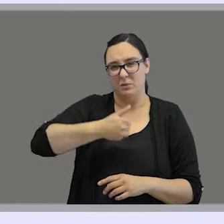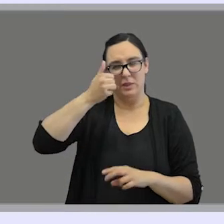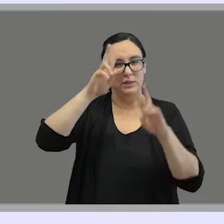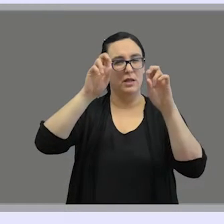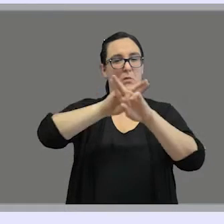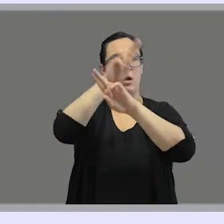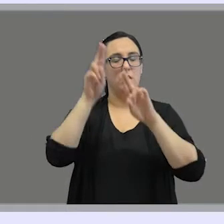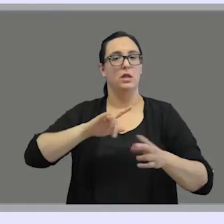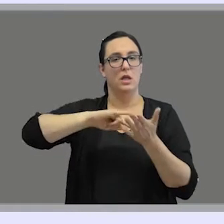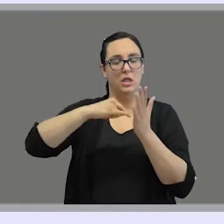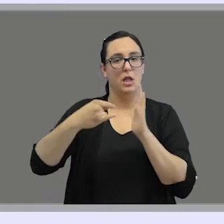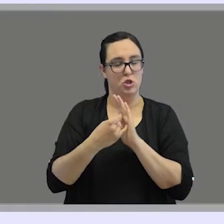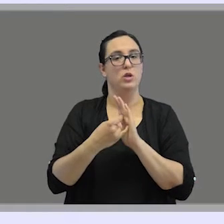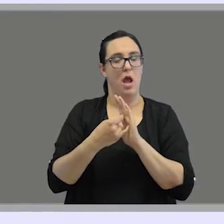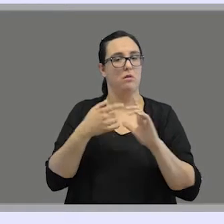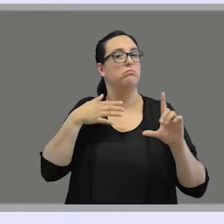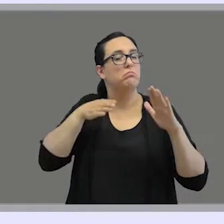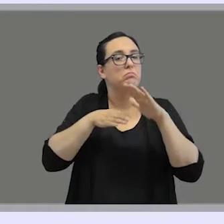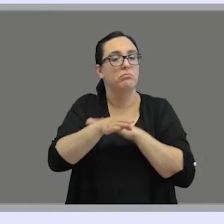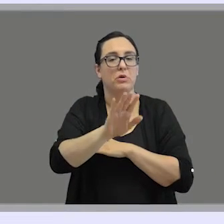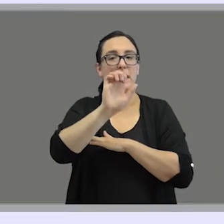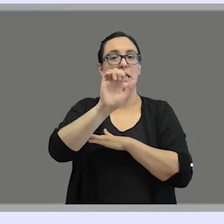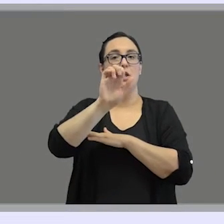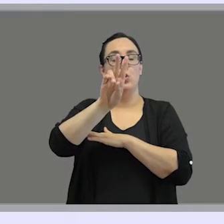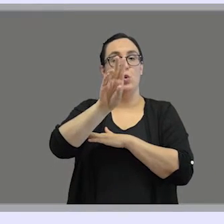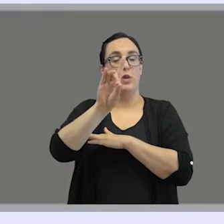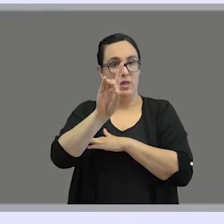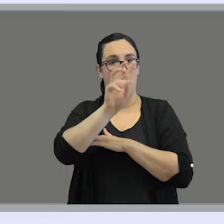you can access the European Union of the Deaf website